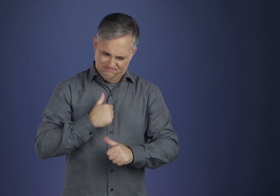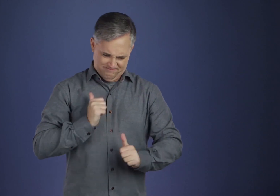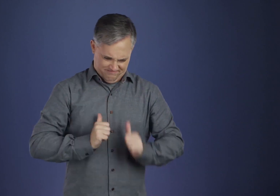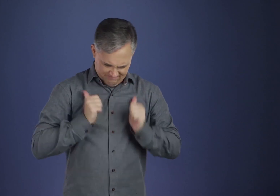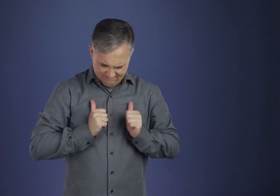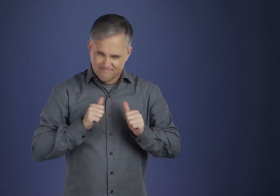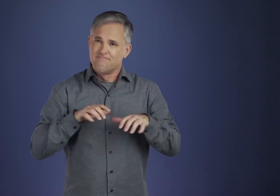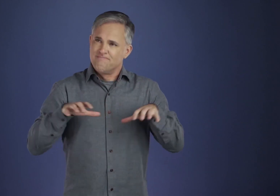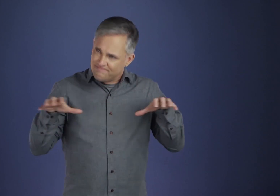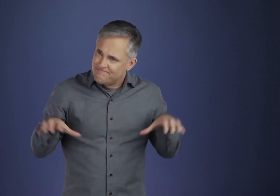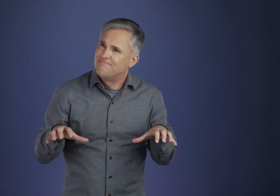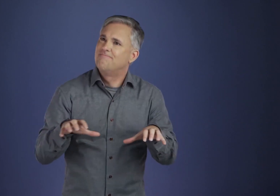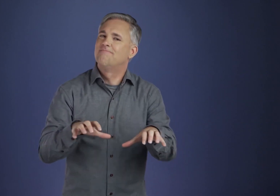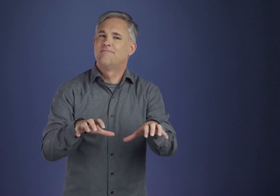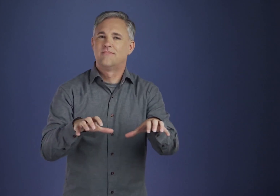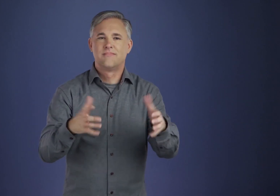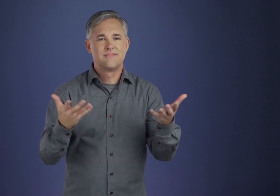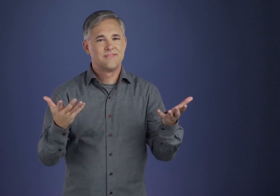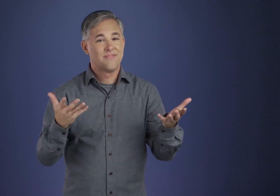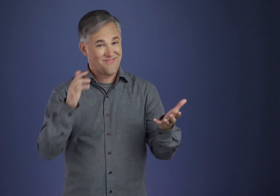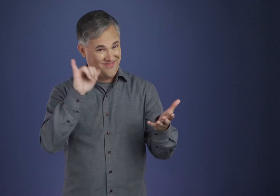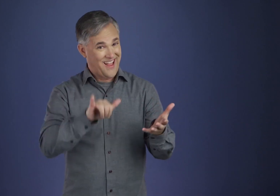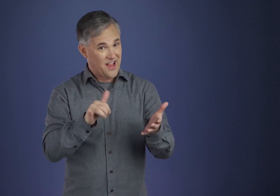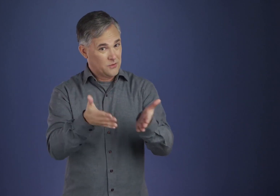and as yet unresolved problem left over from yesterday.